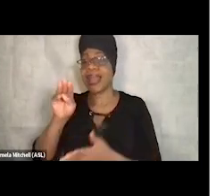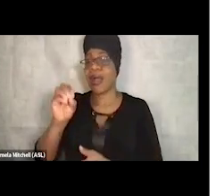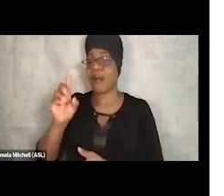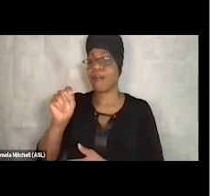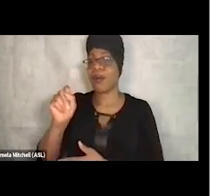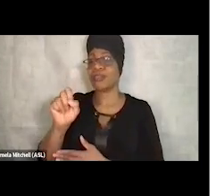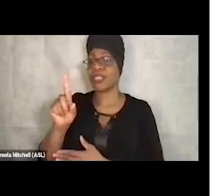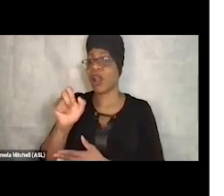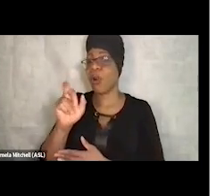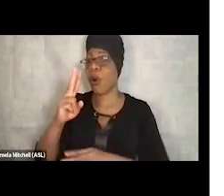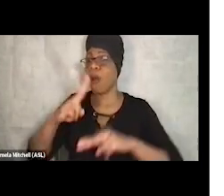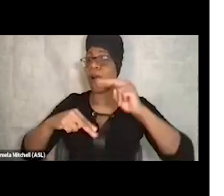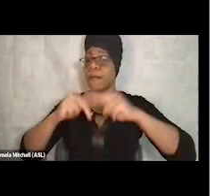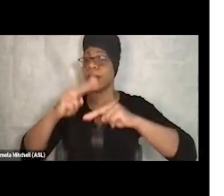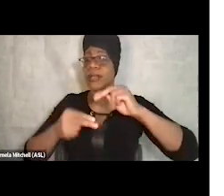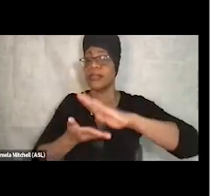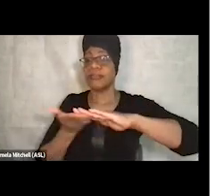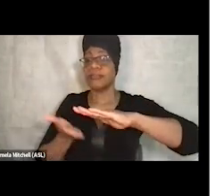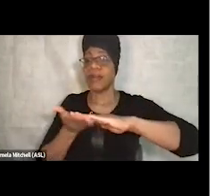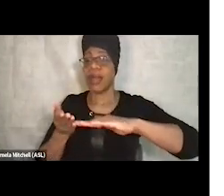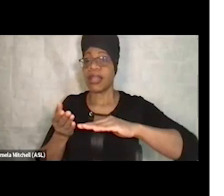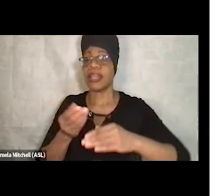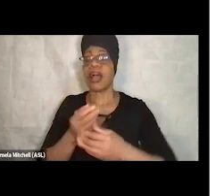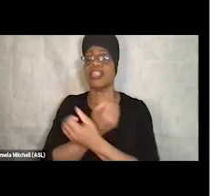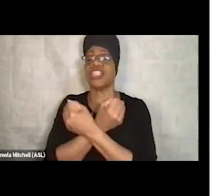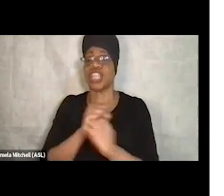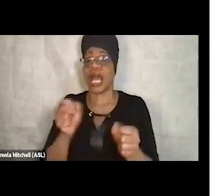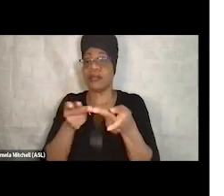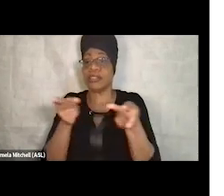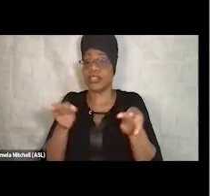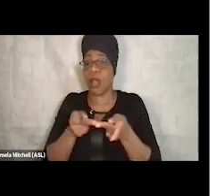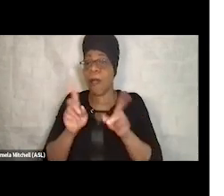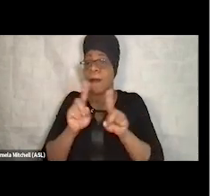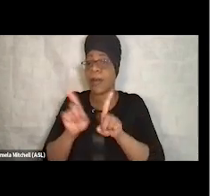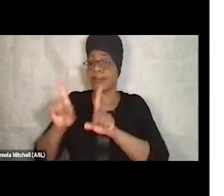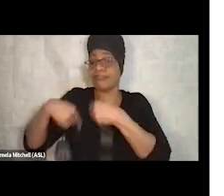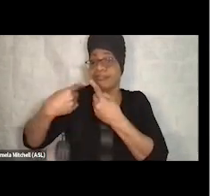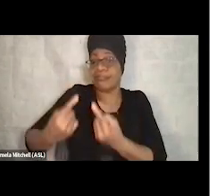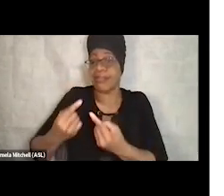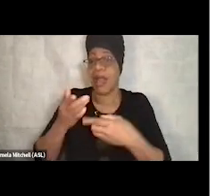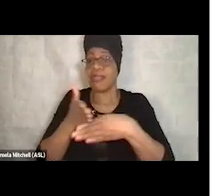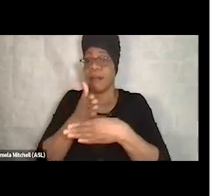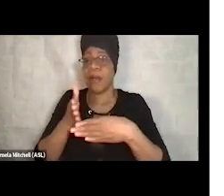but we also felt like as these partnerships were developing and the local government and the local community